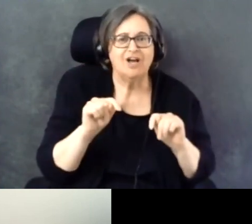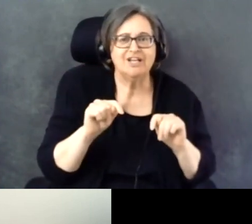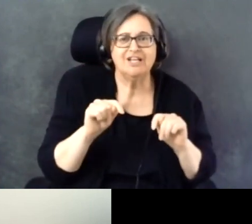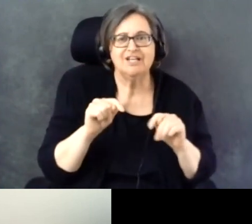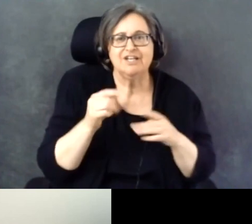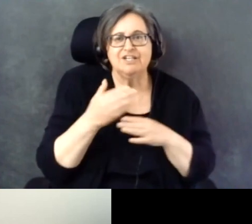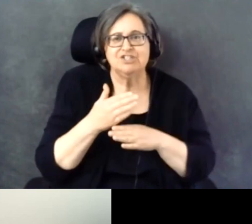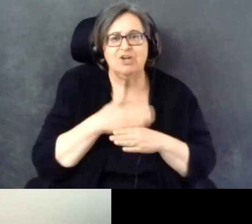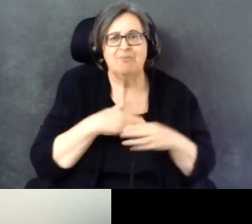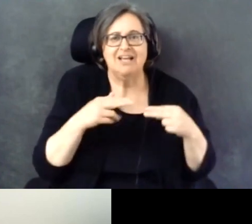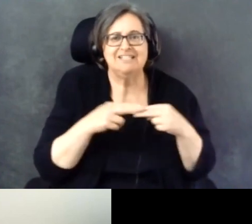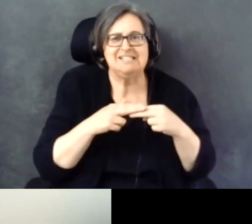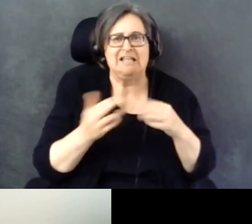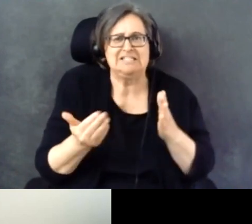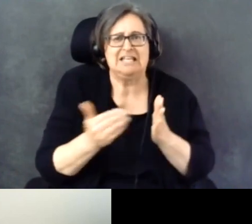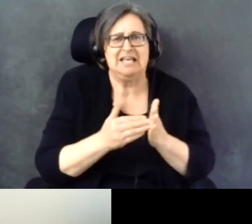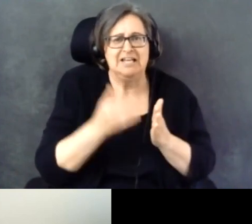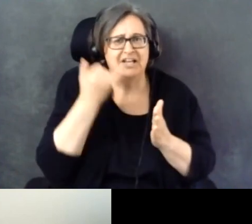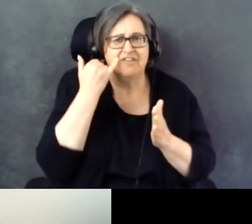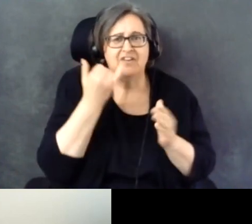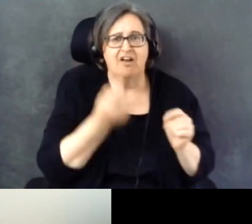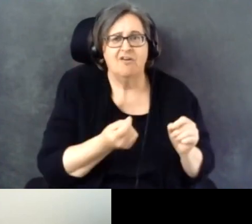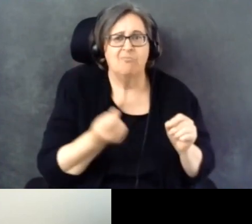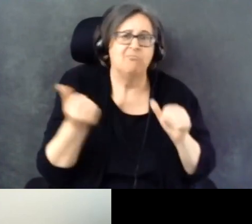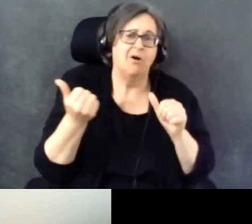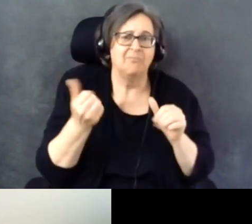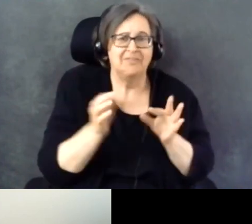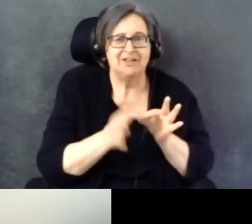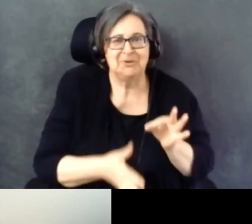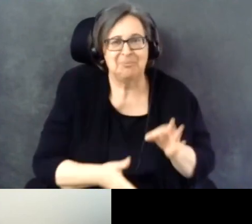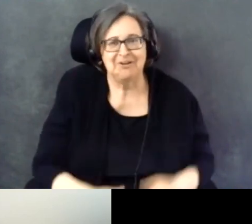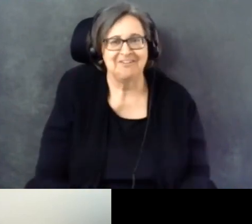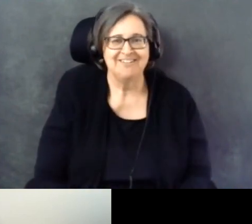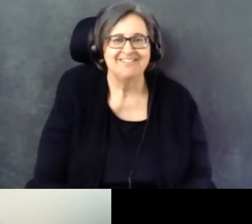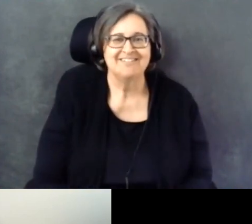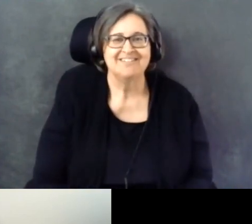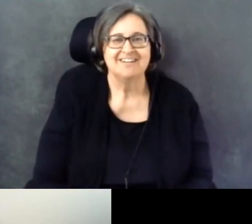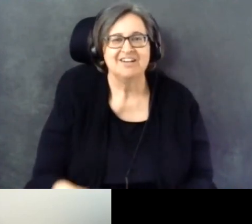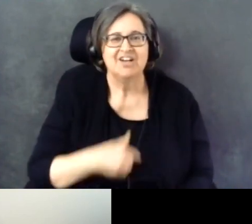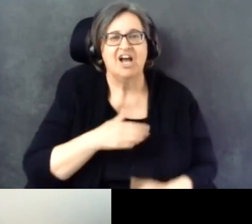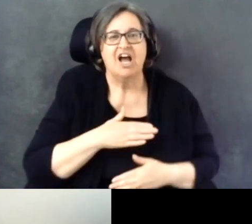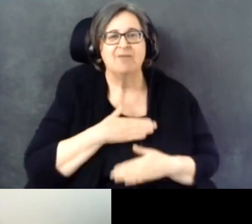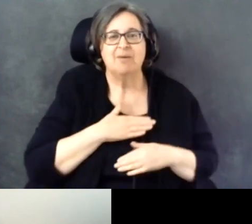slides again, in case I bump the interpreter off. I'm happy to follow-up on that question.